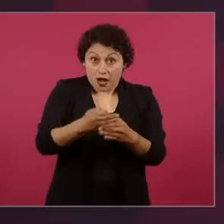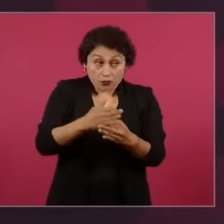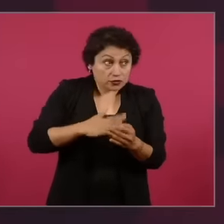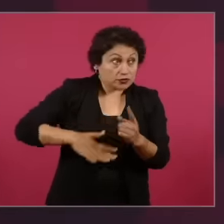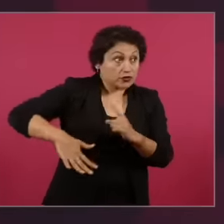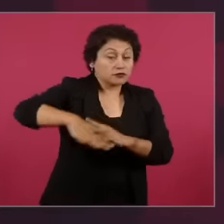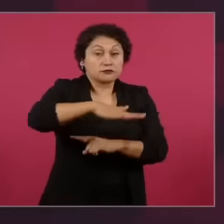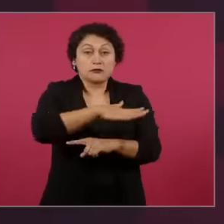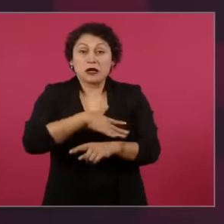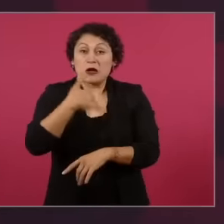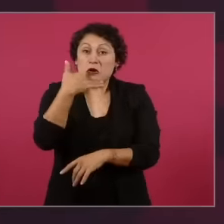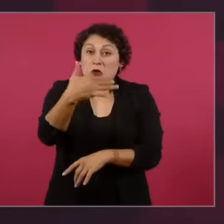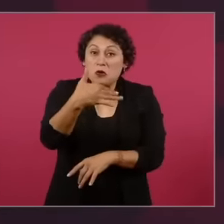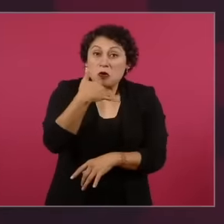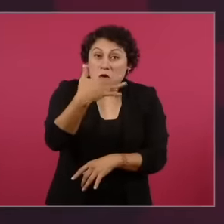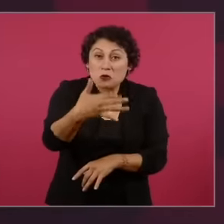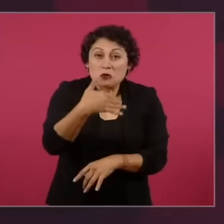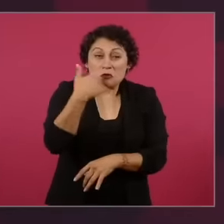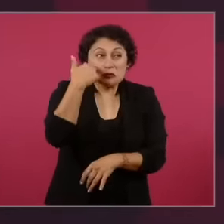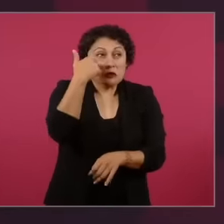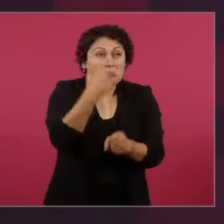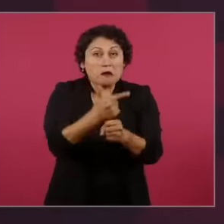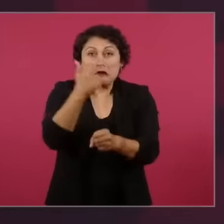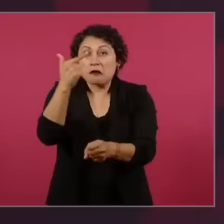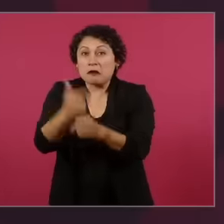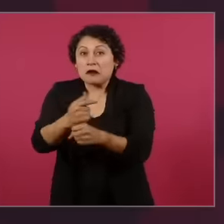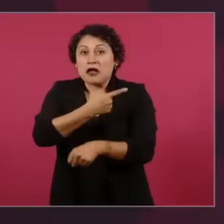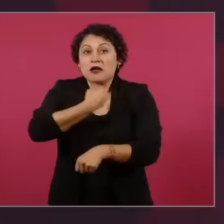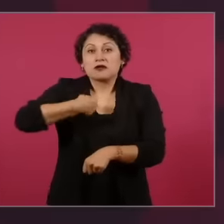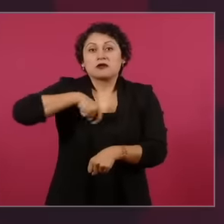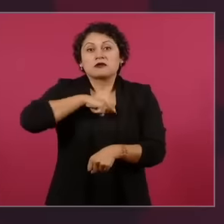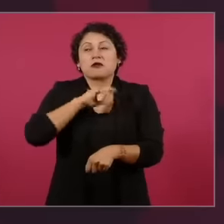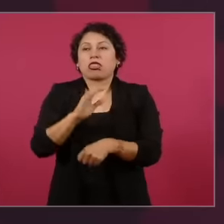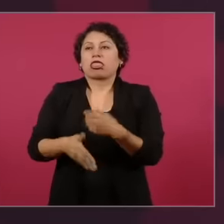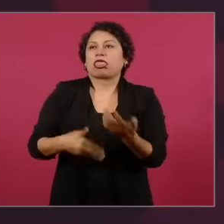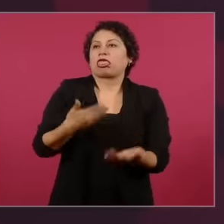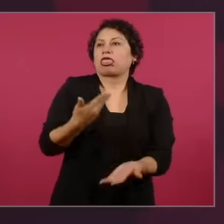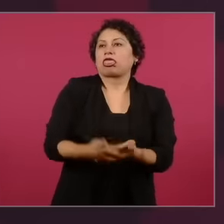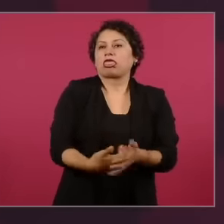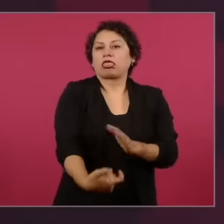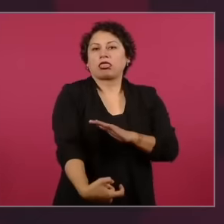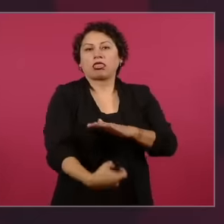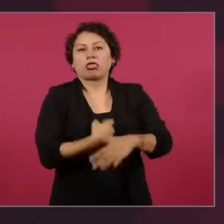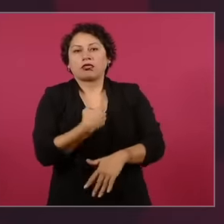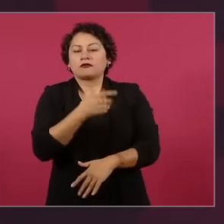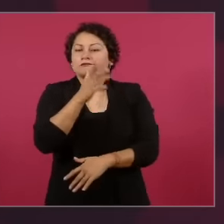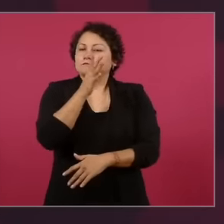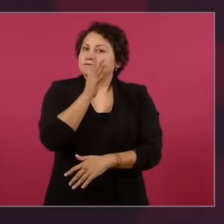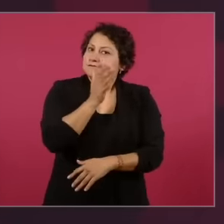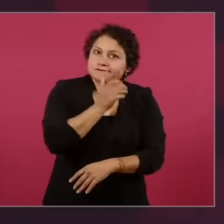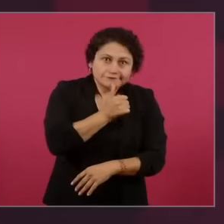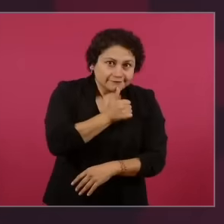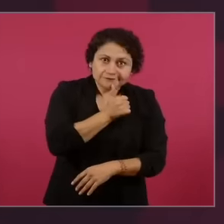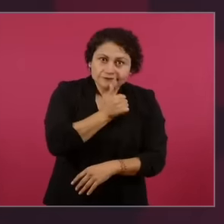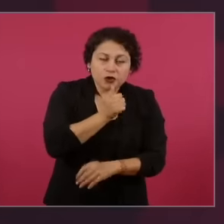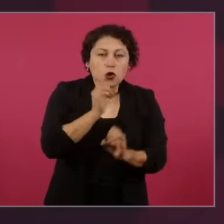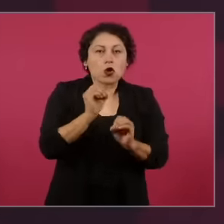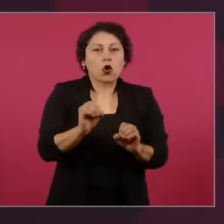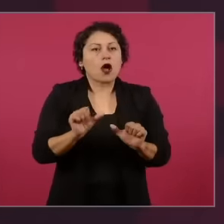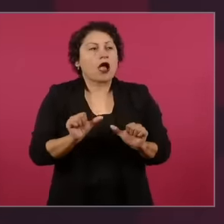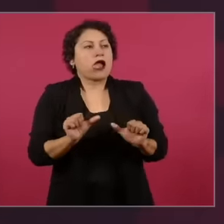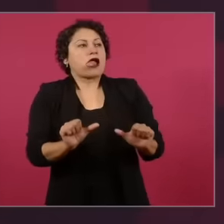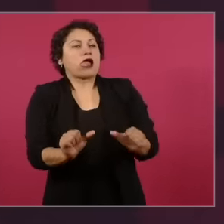we cannot succumb to profit. nor follow the easy path of privilege, we are called to protect